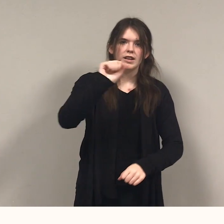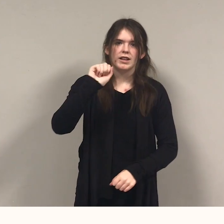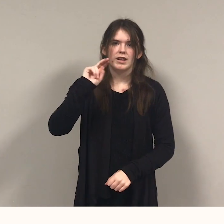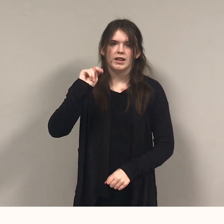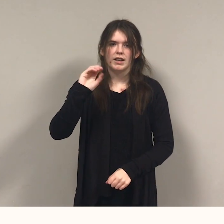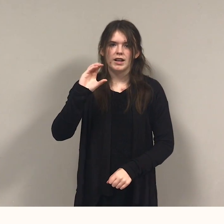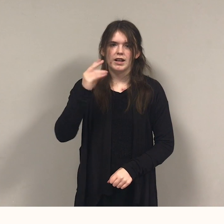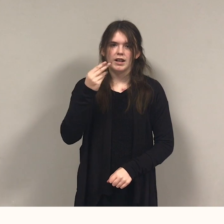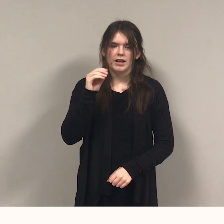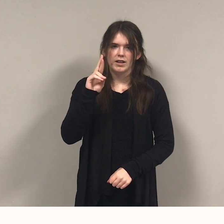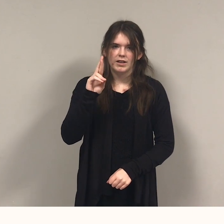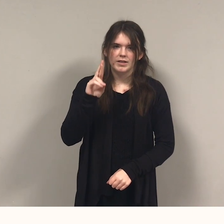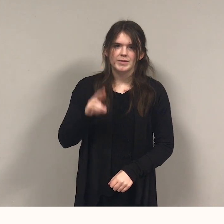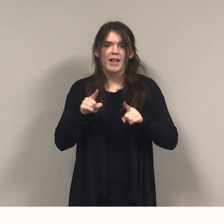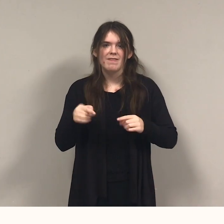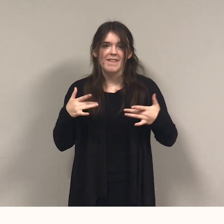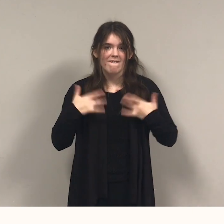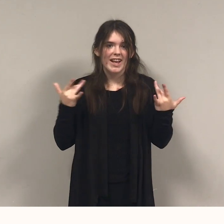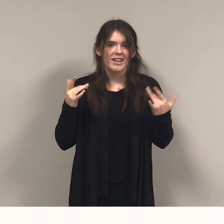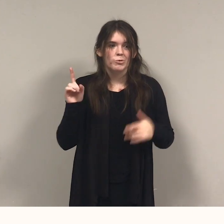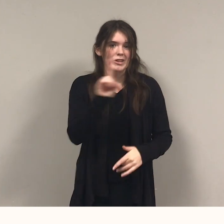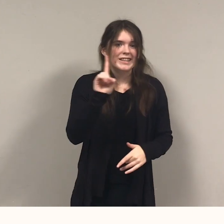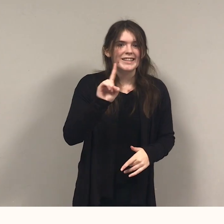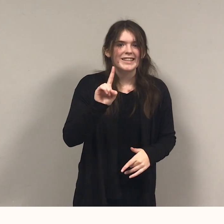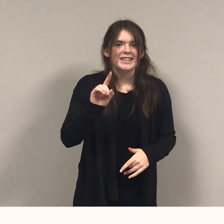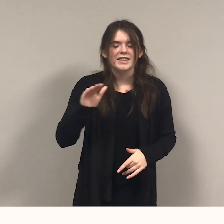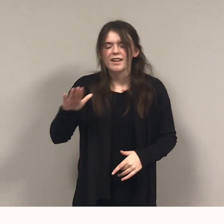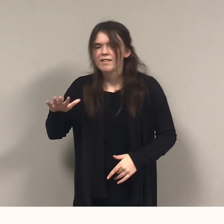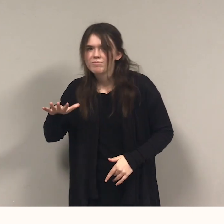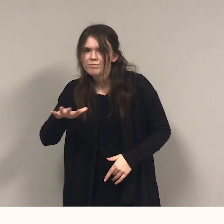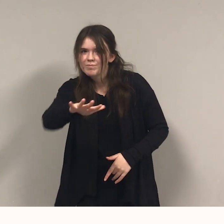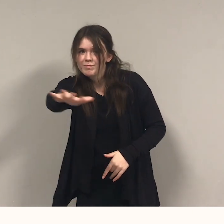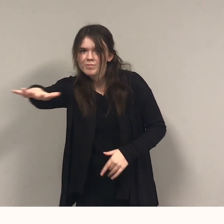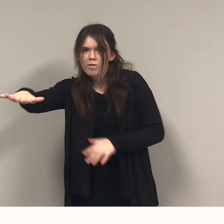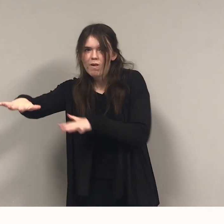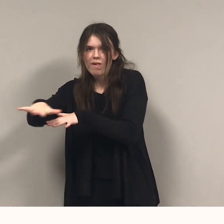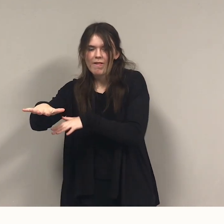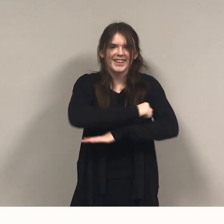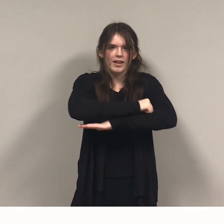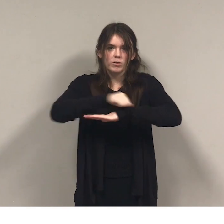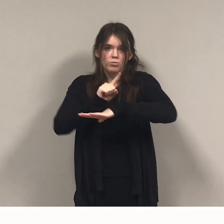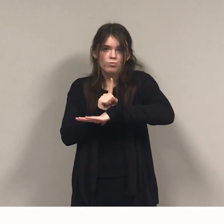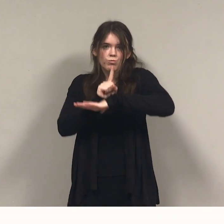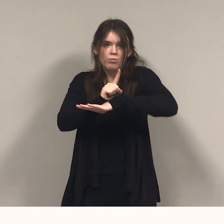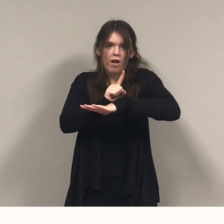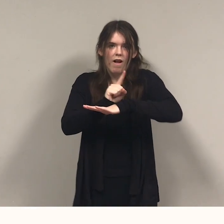But this event will be on land. So off she goes, sword in hand. Up on stage, about to begin,